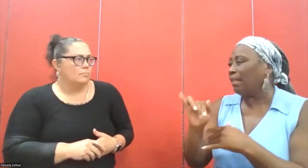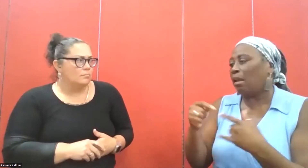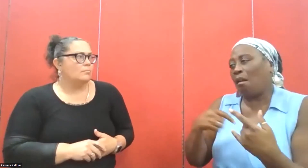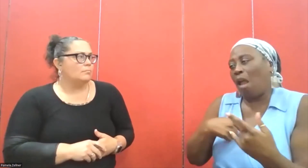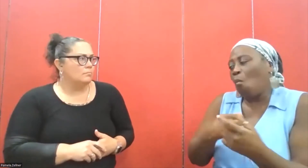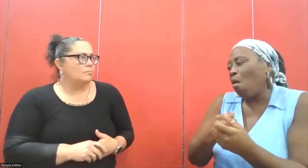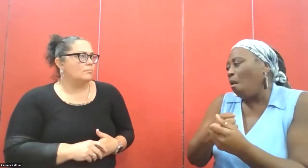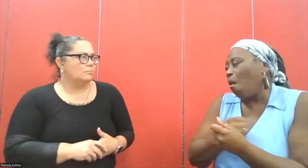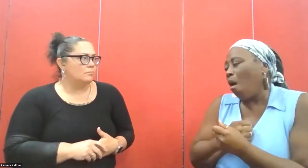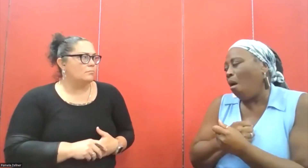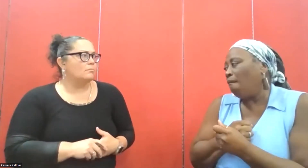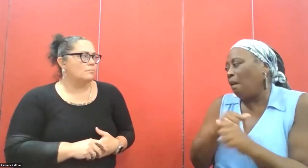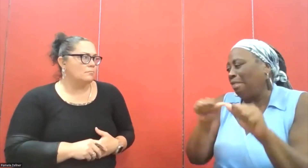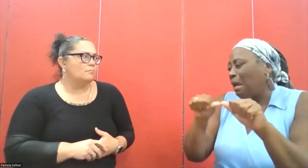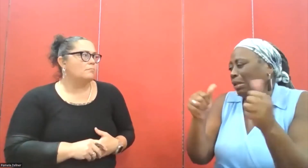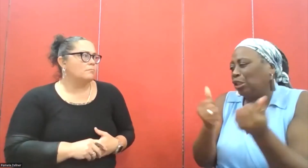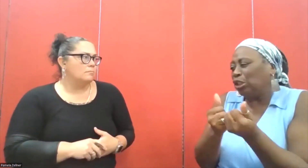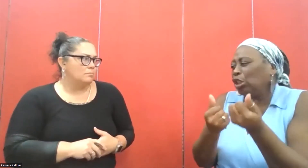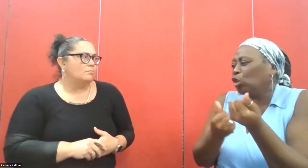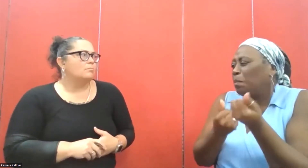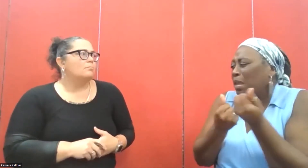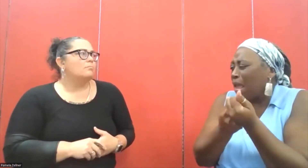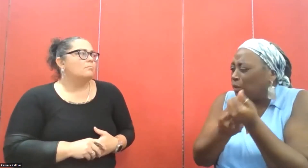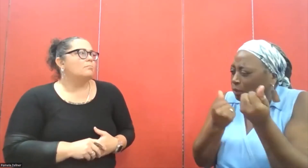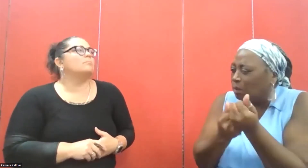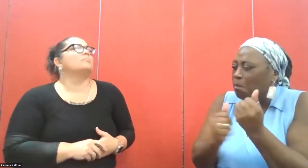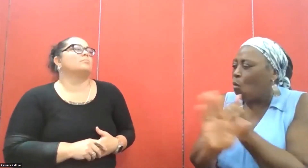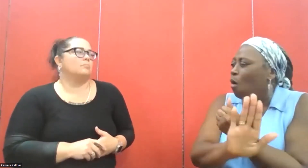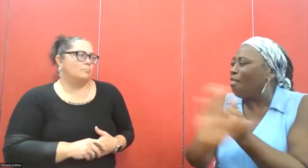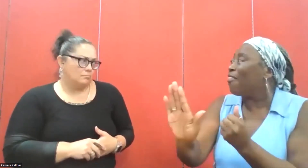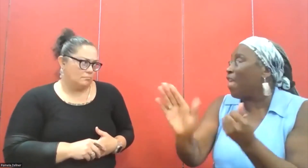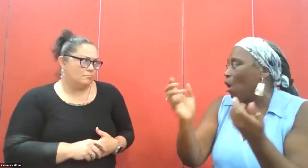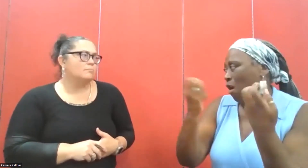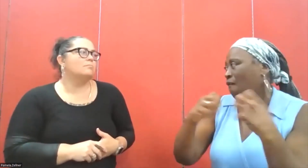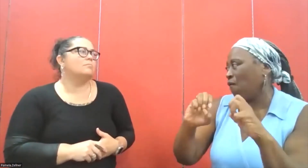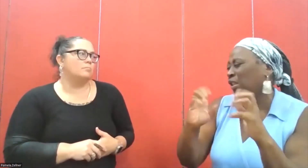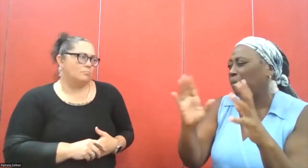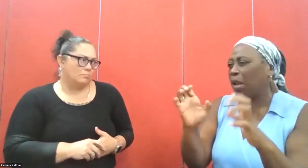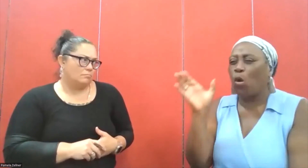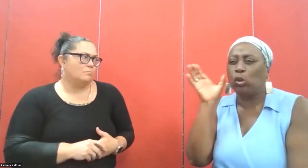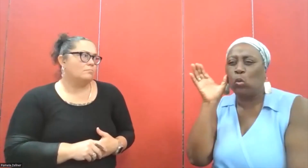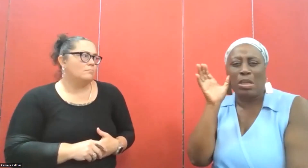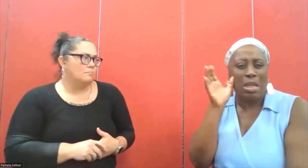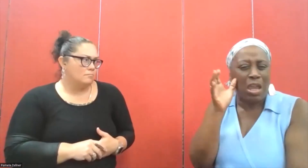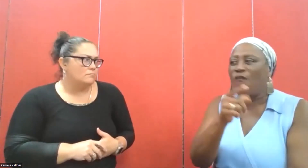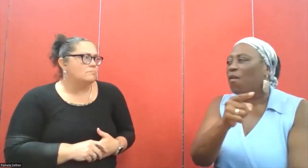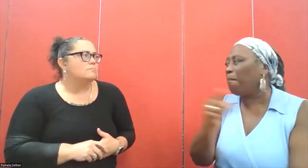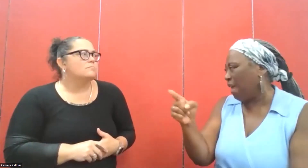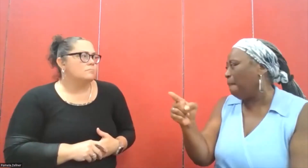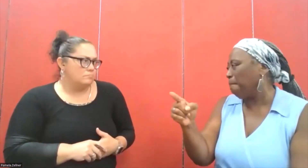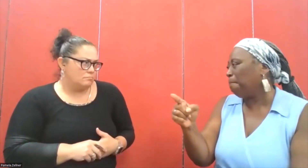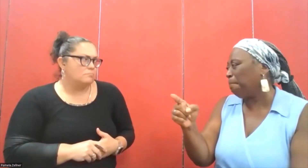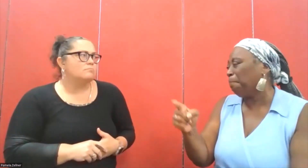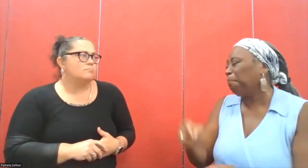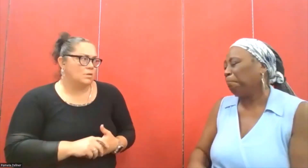happen in Rhode Island. I would love that to have the agency advocate for their needs and their